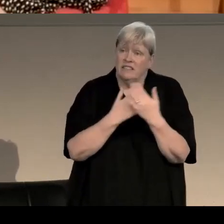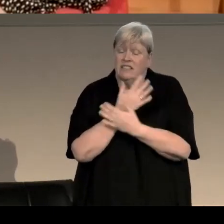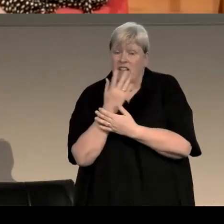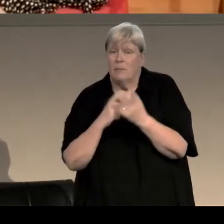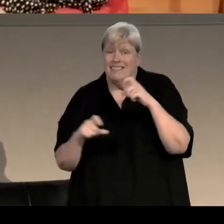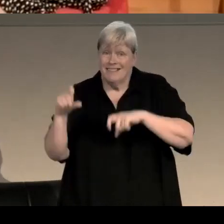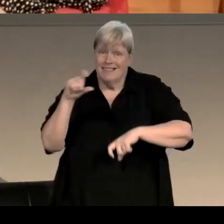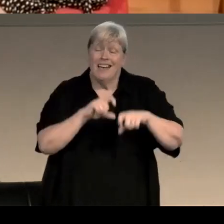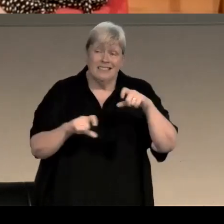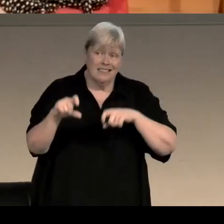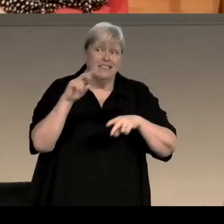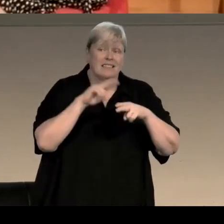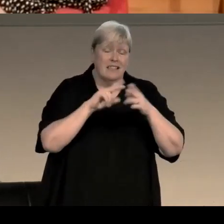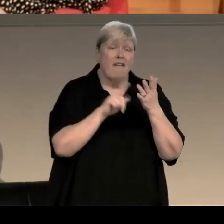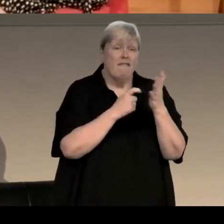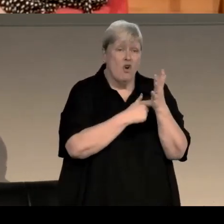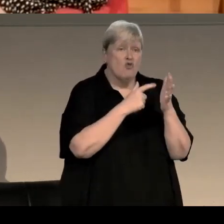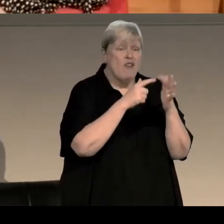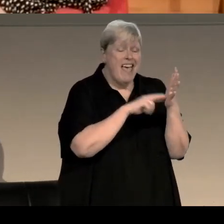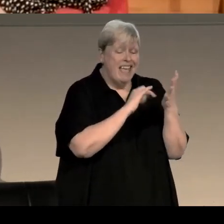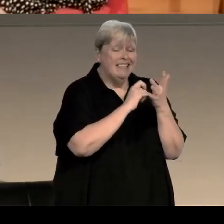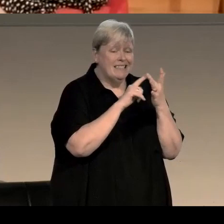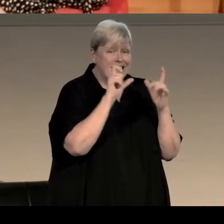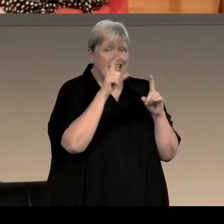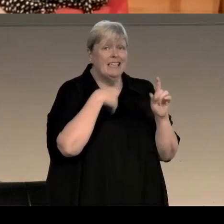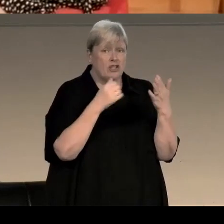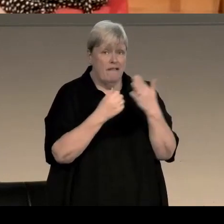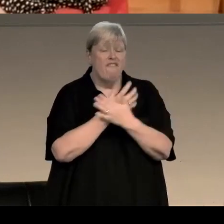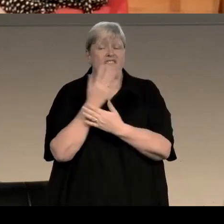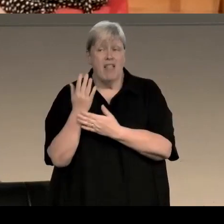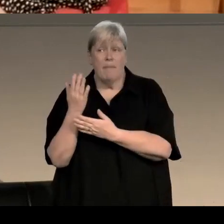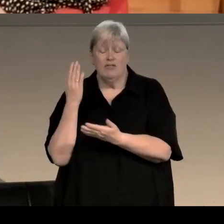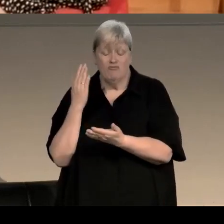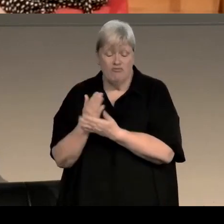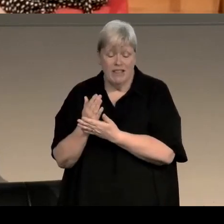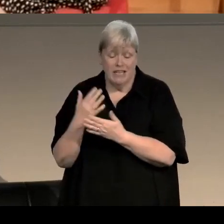forensics, I think one of the key things that has been very difficult is to have credible amateur